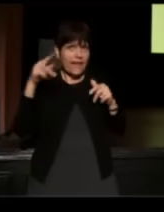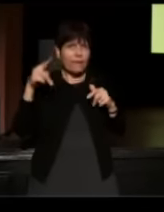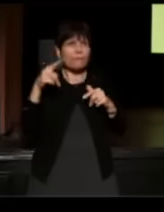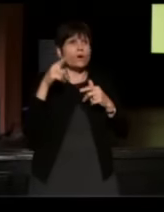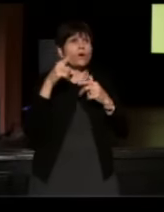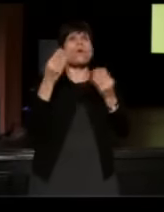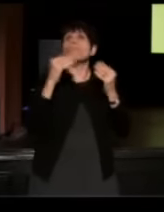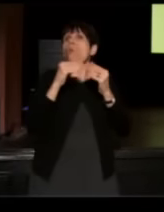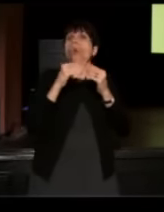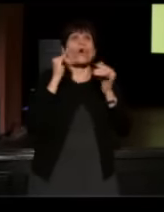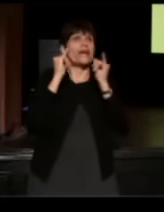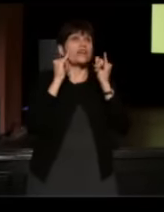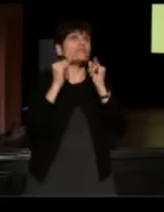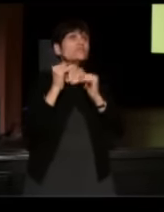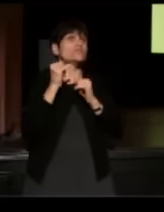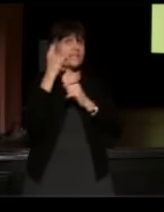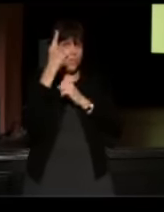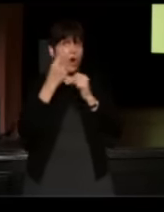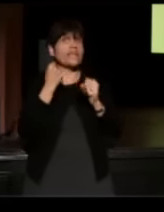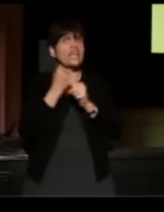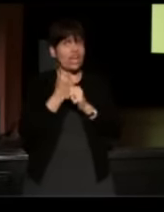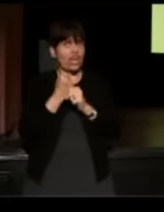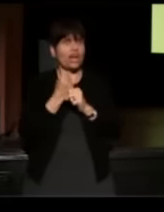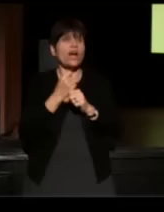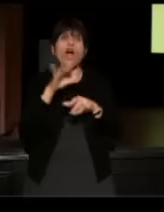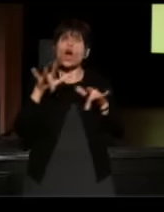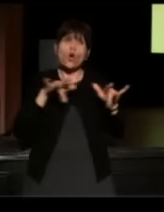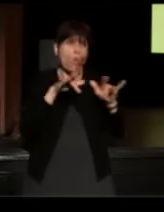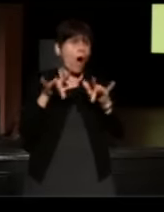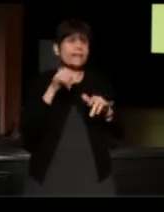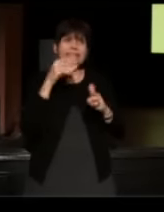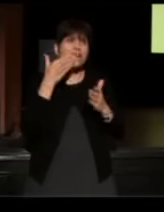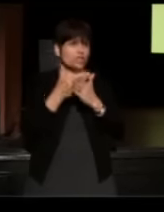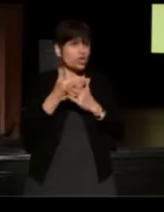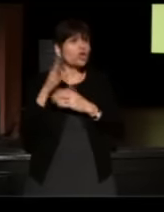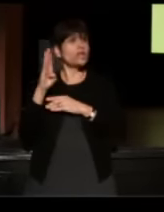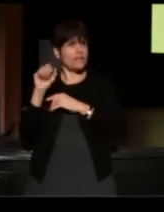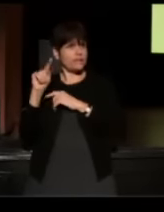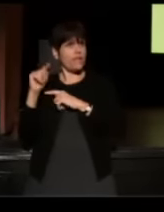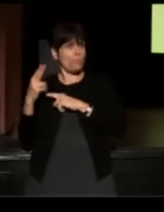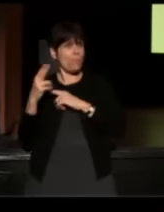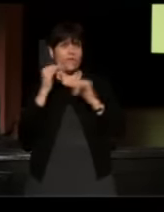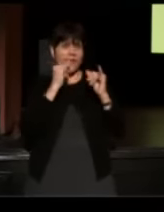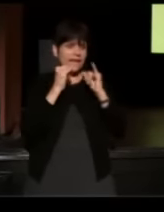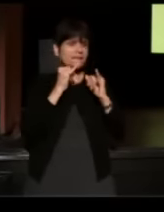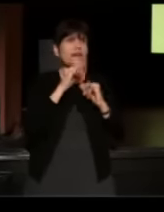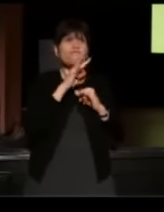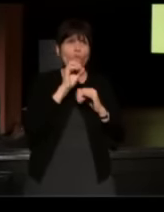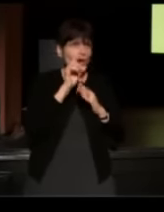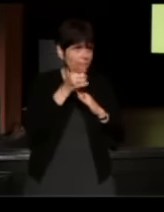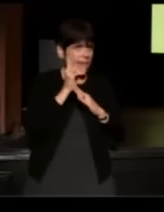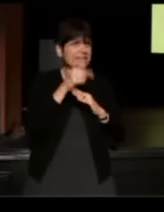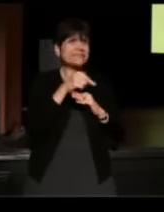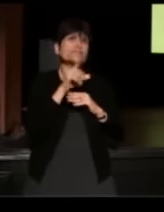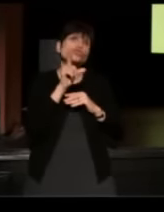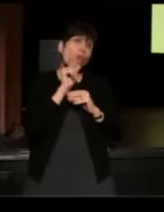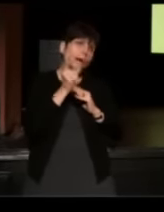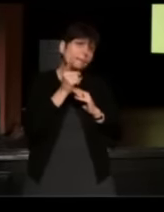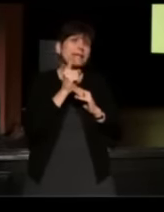more interviews than we get in a year, and the quality is not as good as what you get in the booth, and the interviews aren't 40 minutes. They're usually 20 minutes or 15,